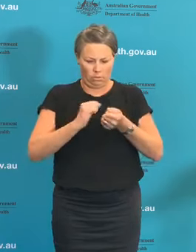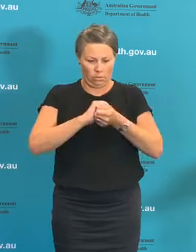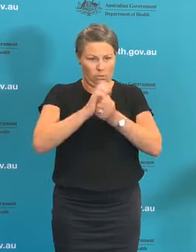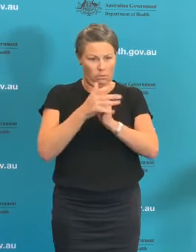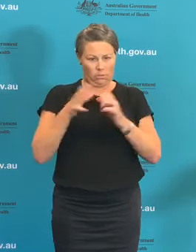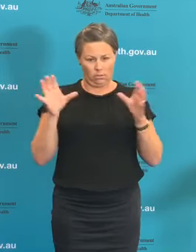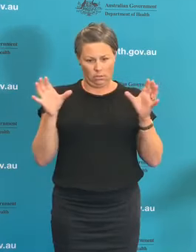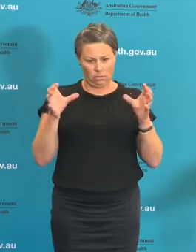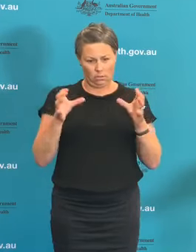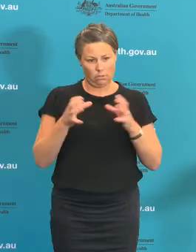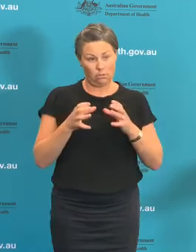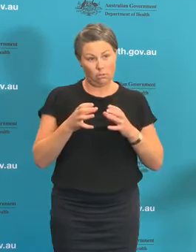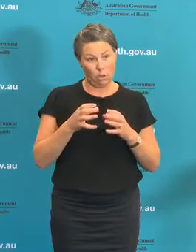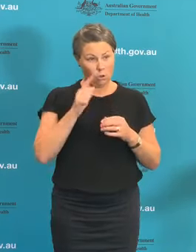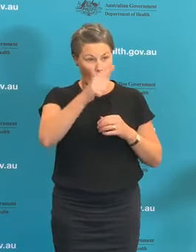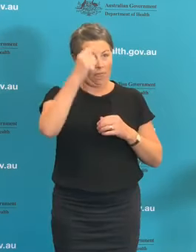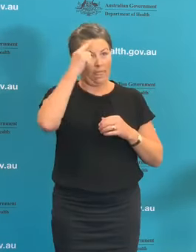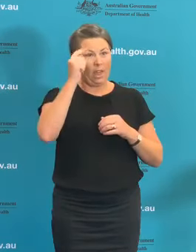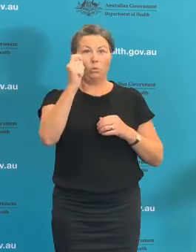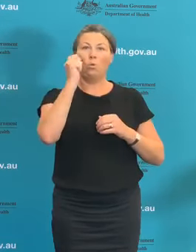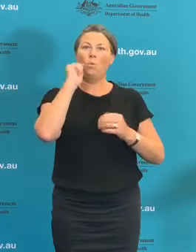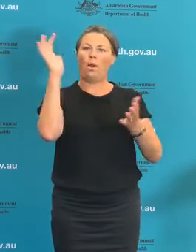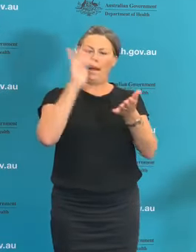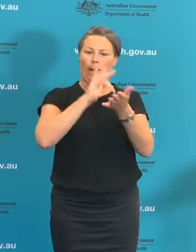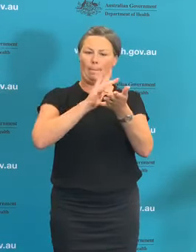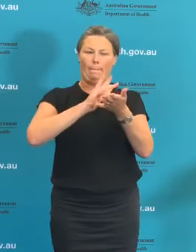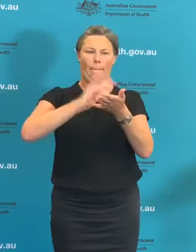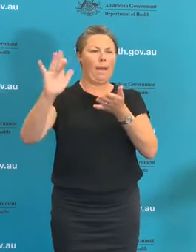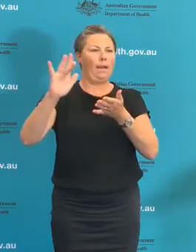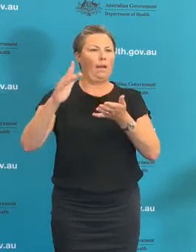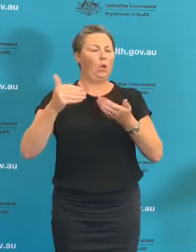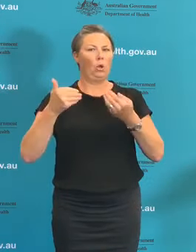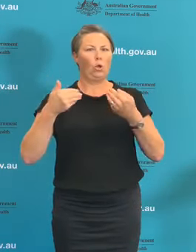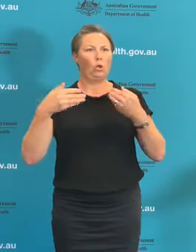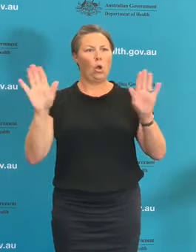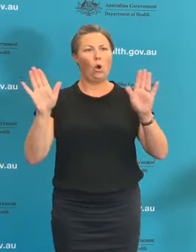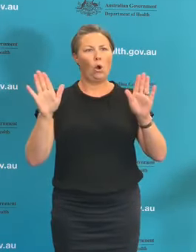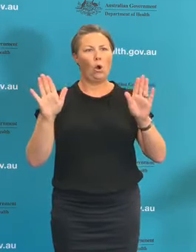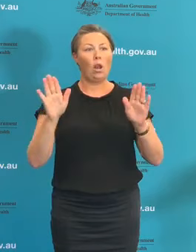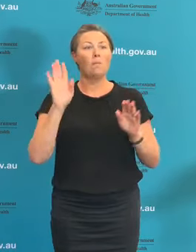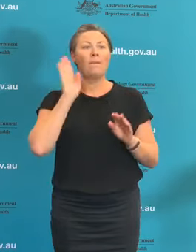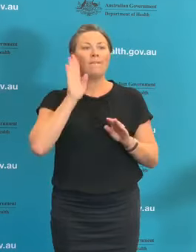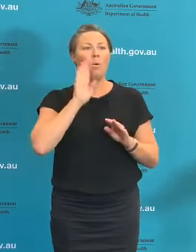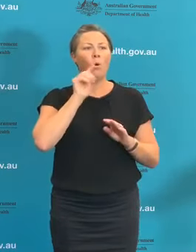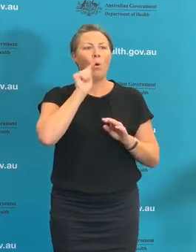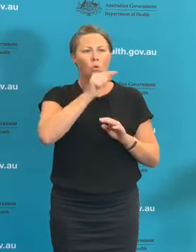COVID-19 and is that now the aim rather than just suppression? Actual eradication.